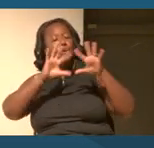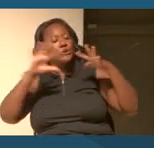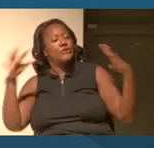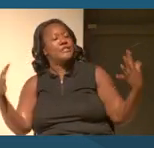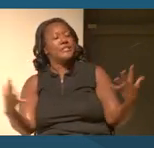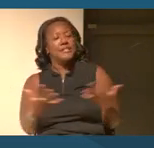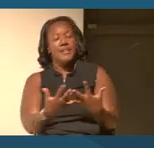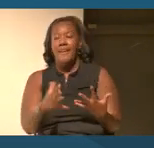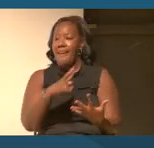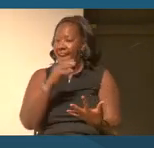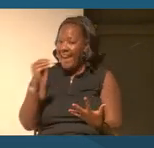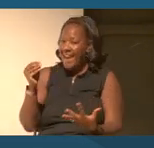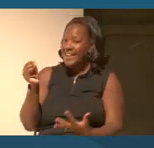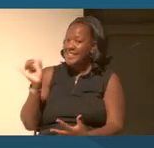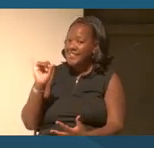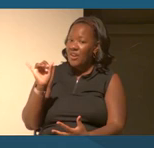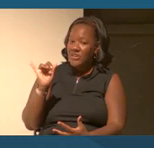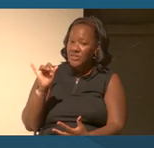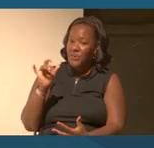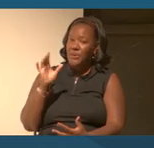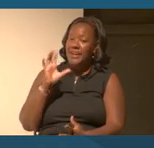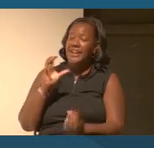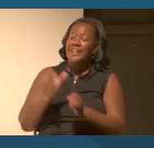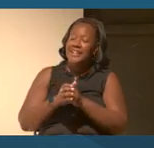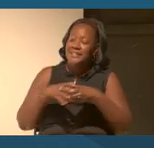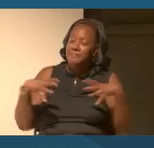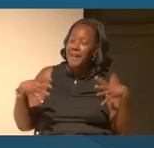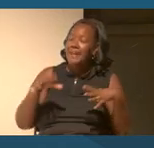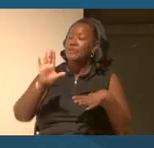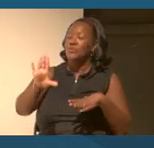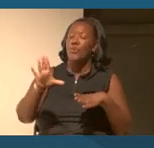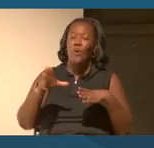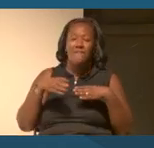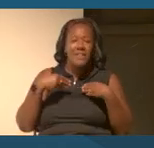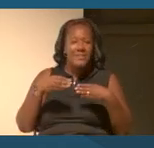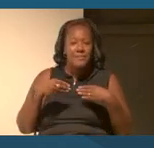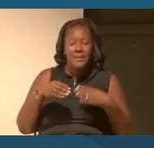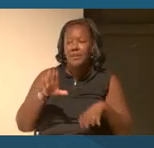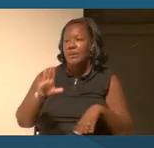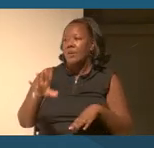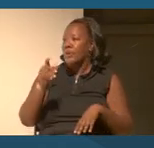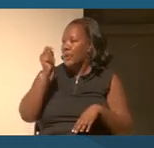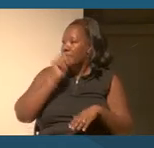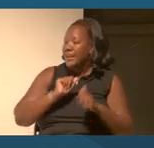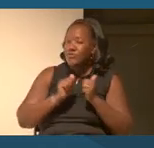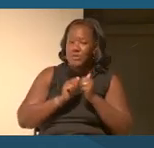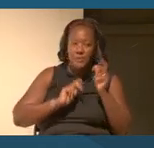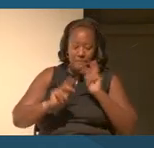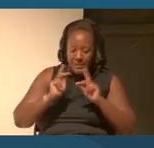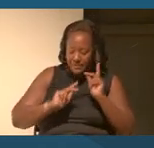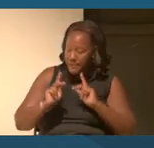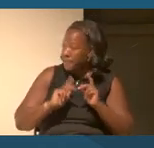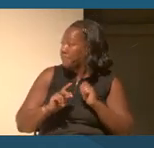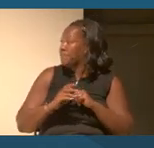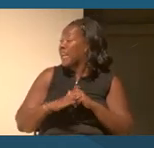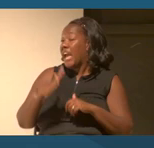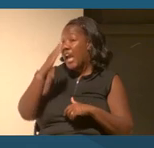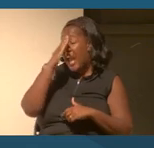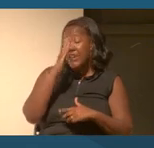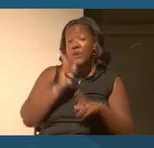I also find your flexibility and patience with people.There are people of my generation